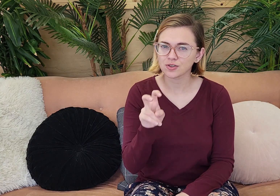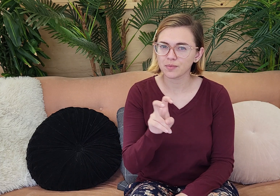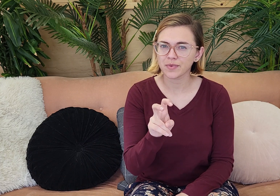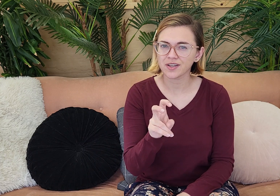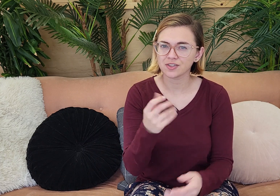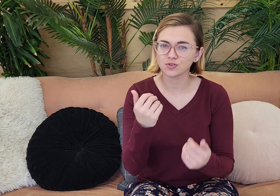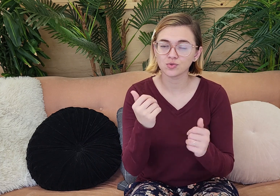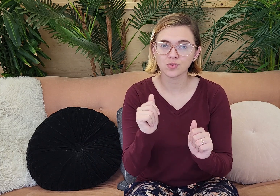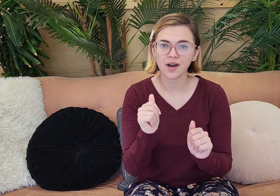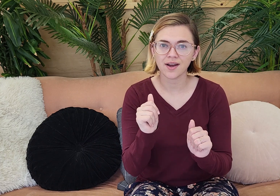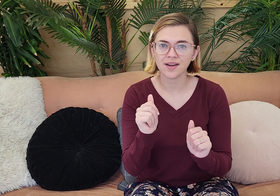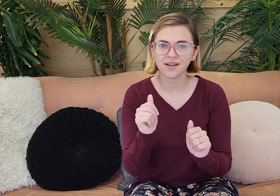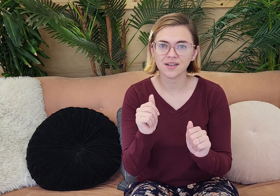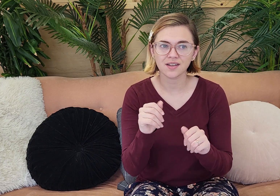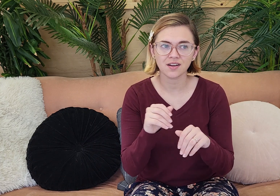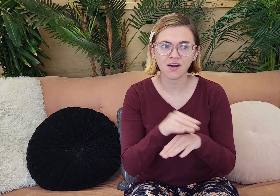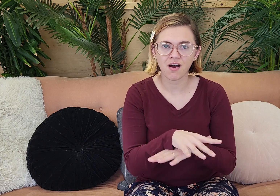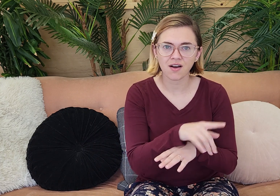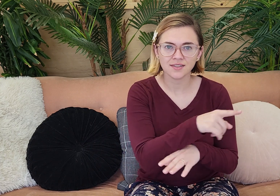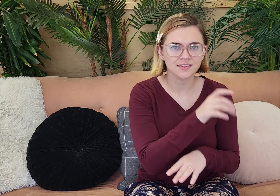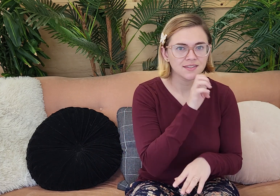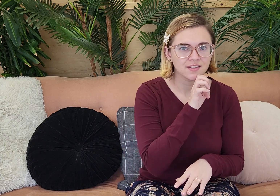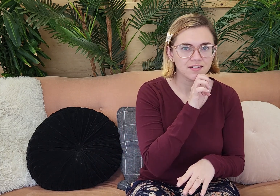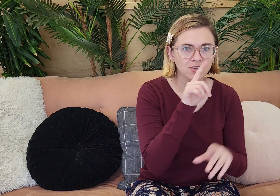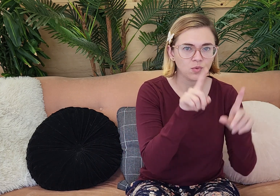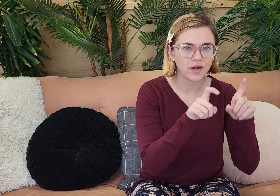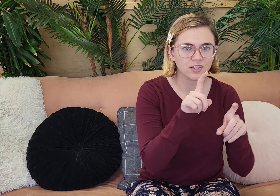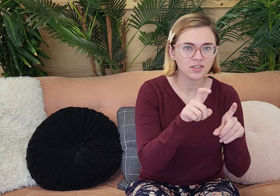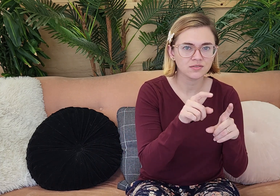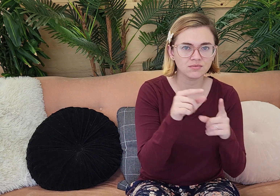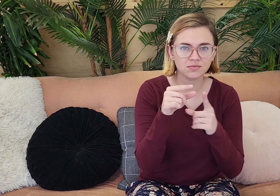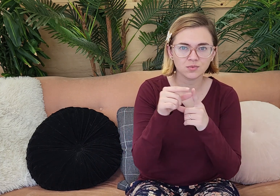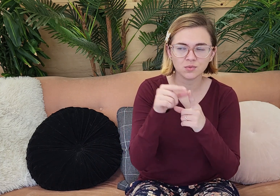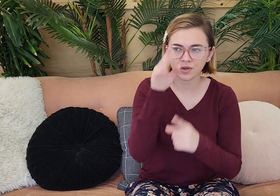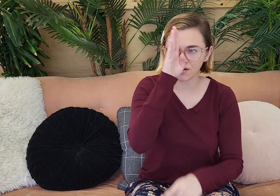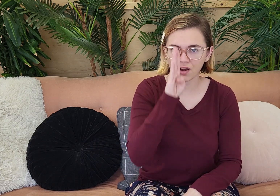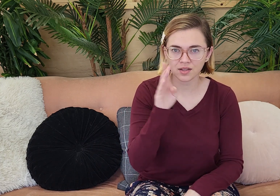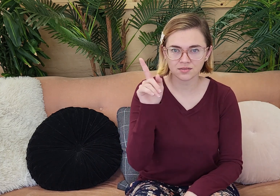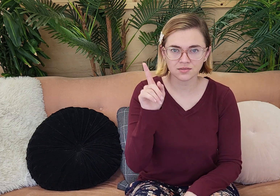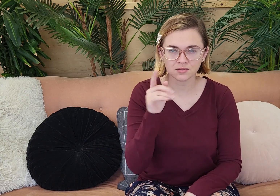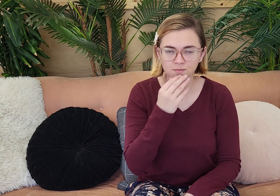So the serpent. Is trying to cause Eve to question the word of